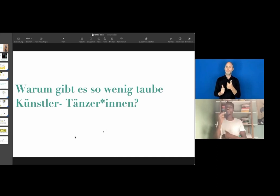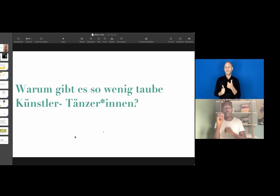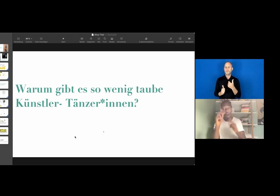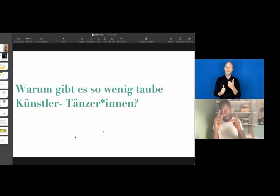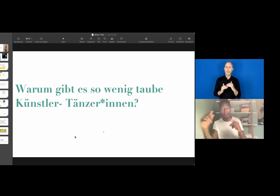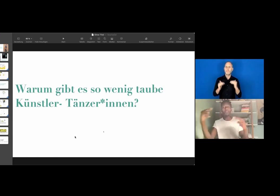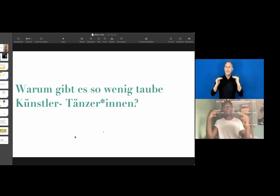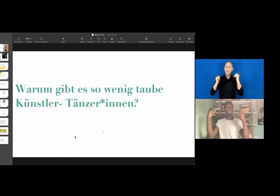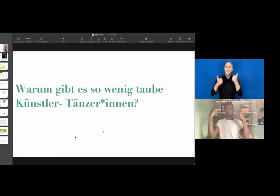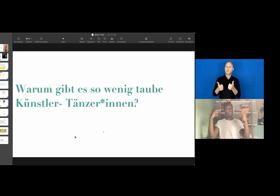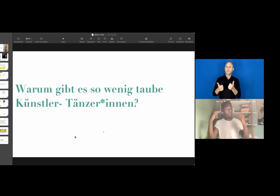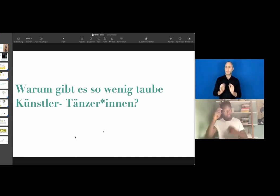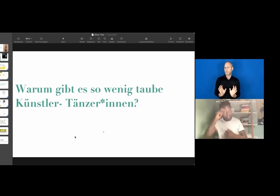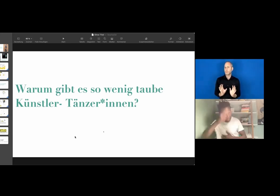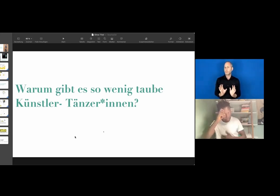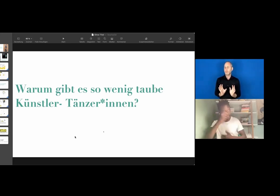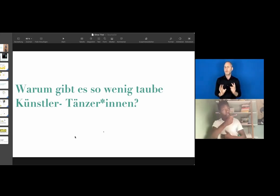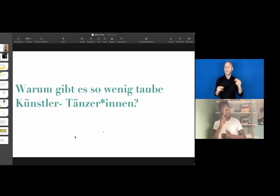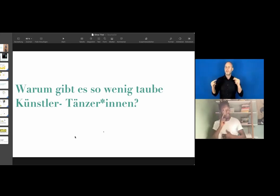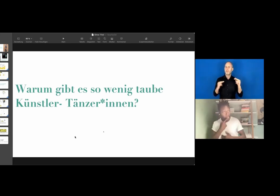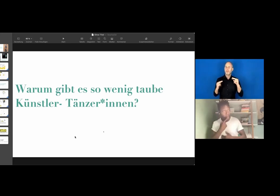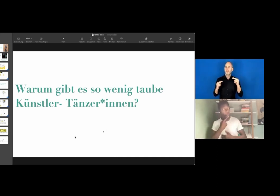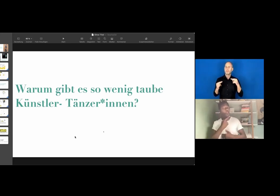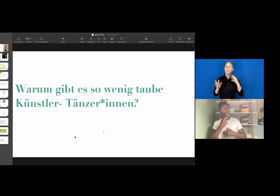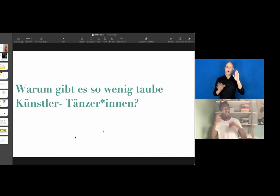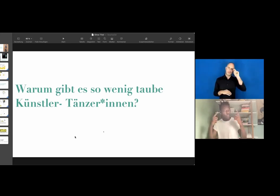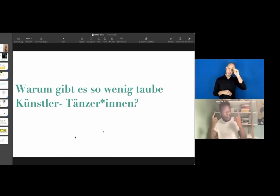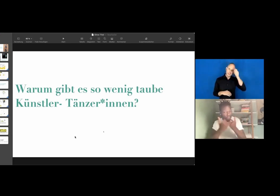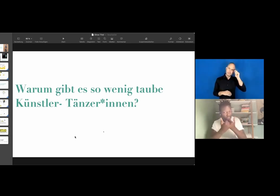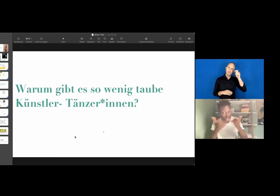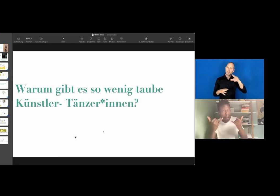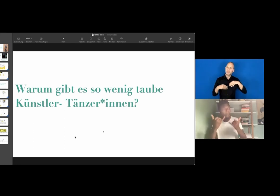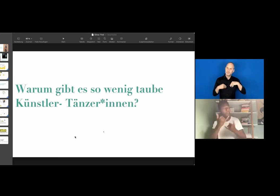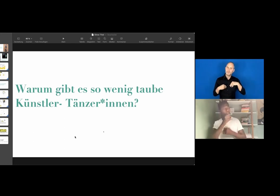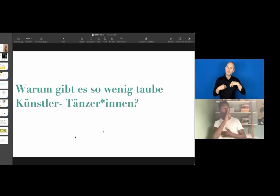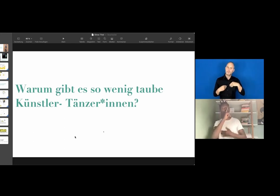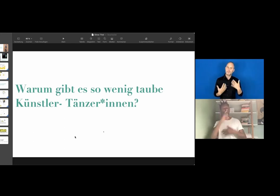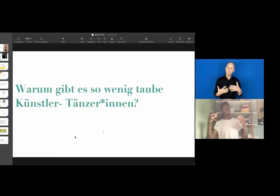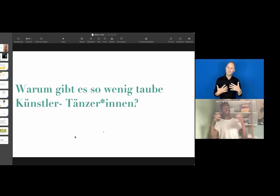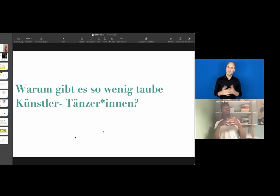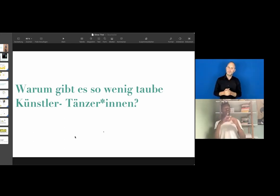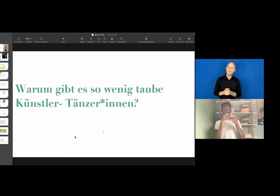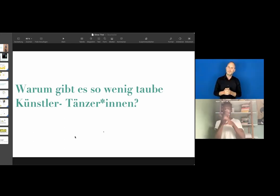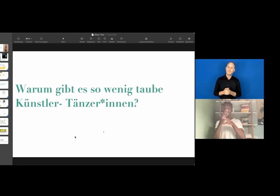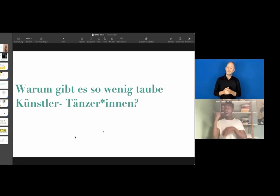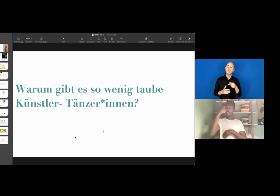"No, it's totally fine with me. I can see that you learned a lot and I understand your way of communication."